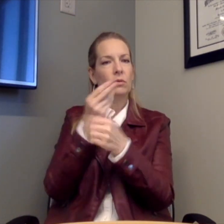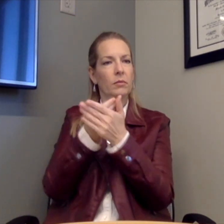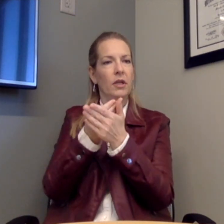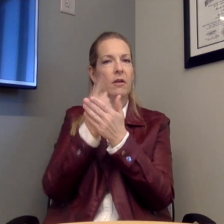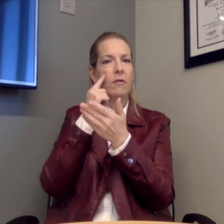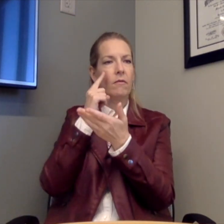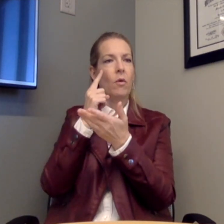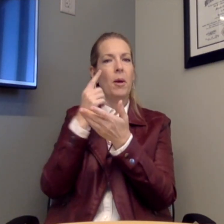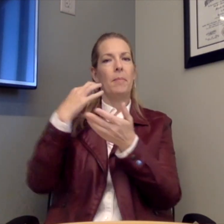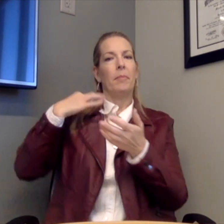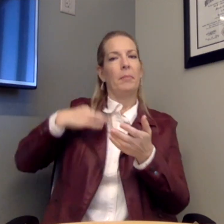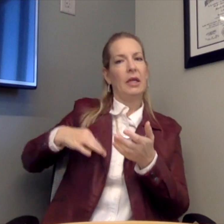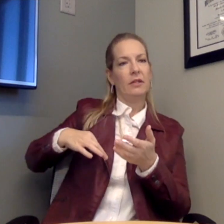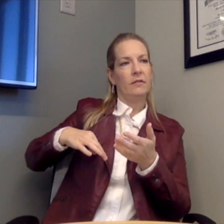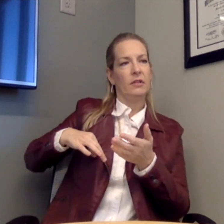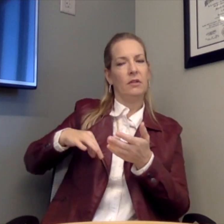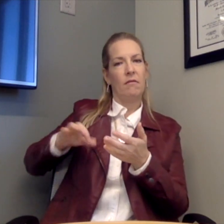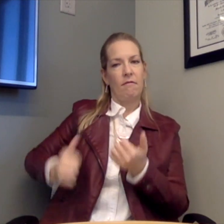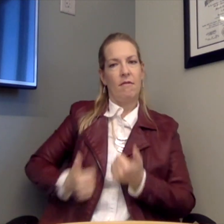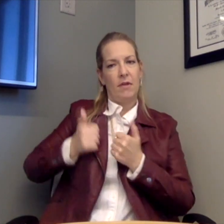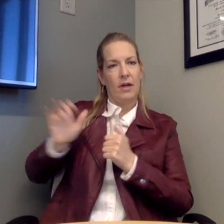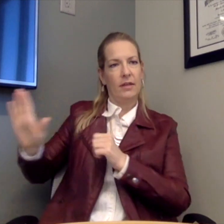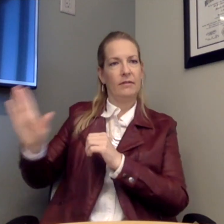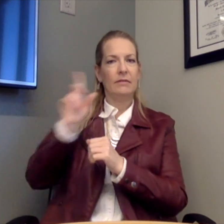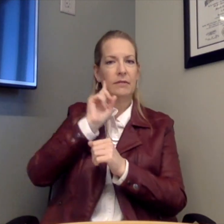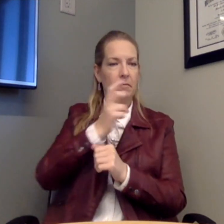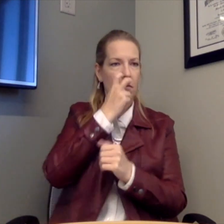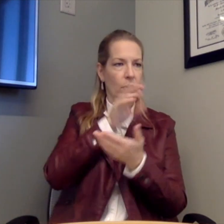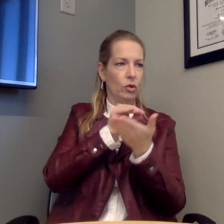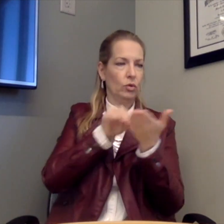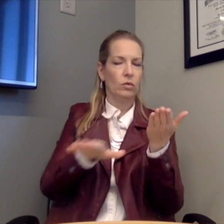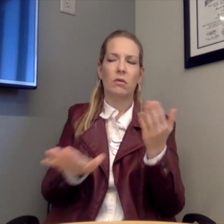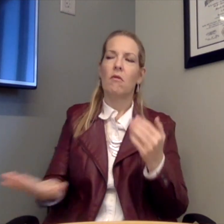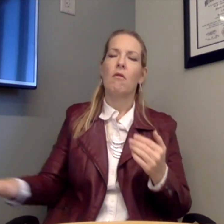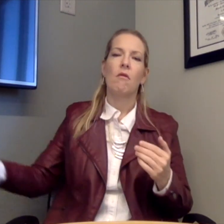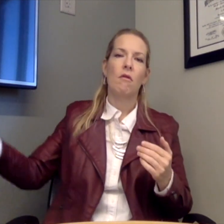how to use the funding for the benefit of the lives of deaf and blind students